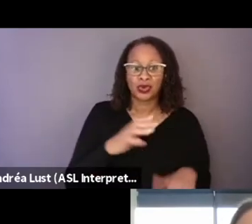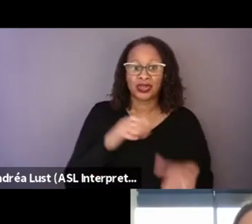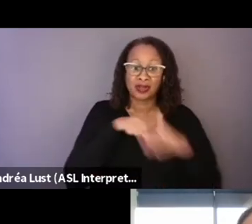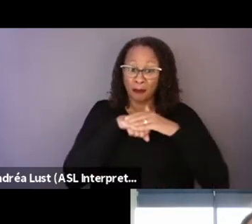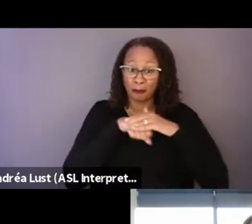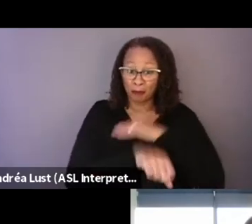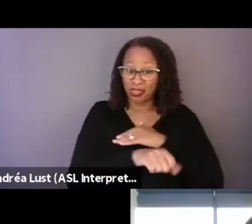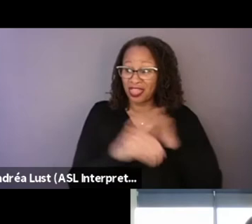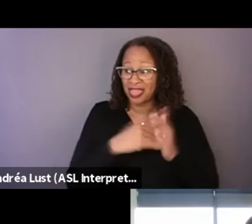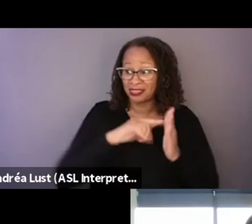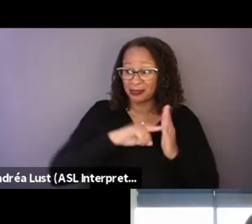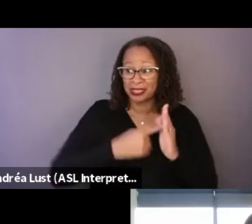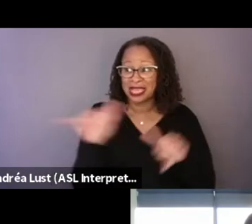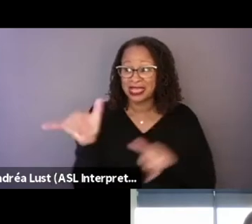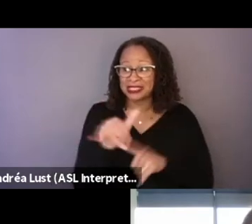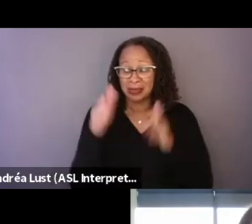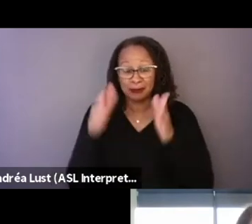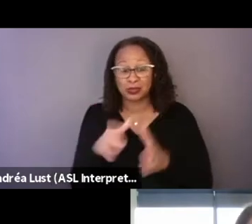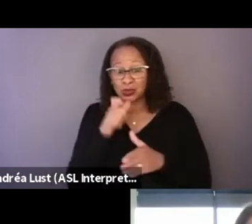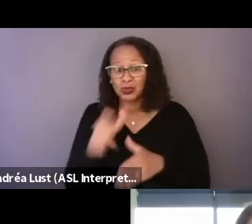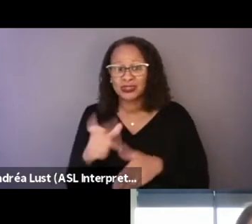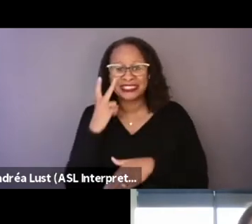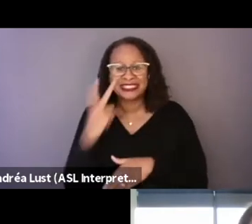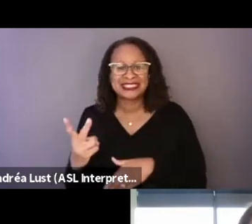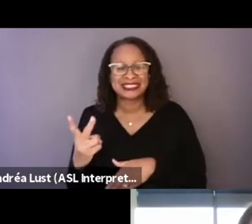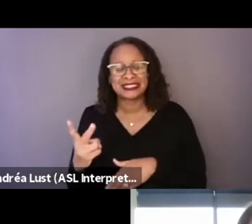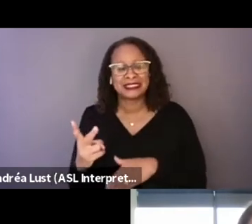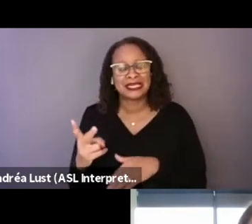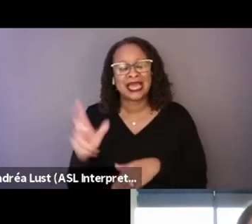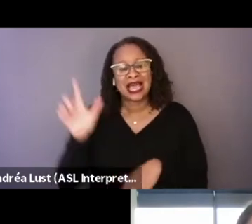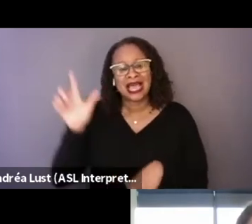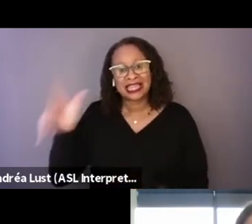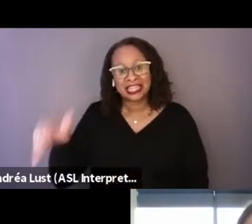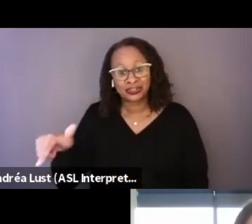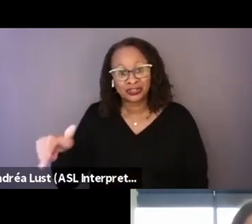is the same one that you see like a sequence at the store,